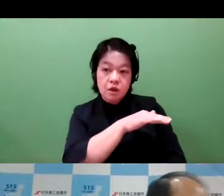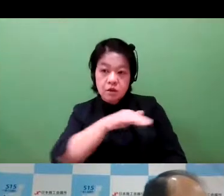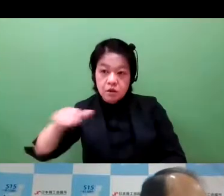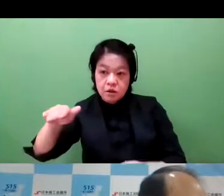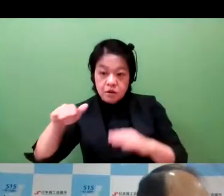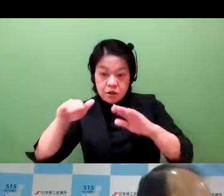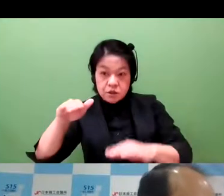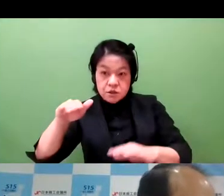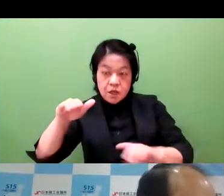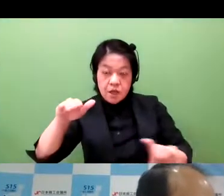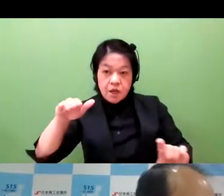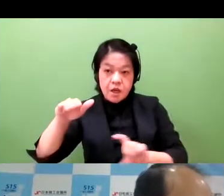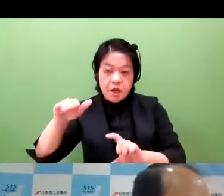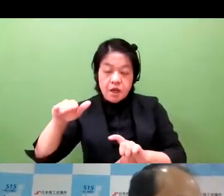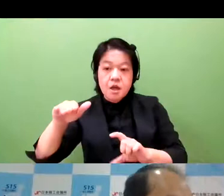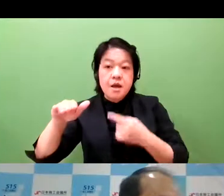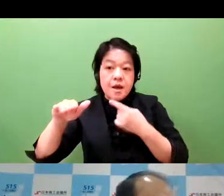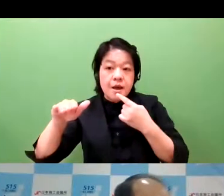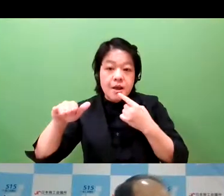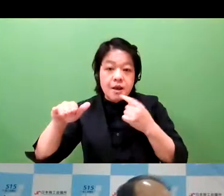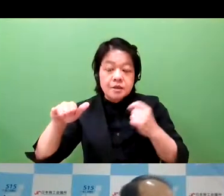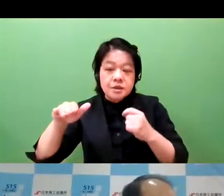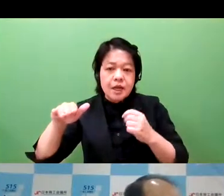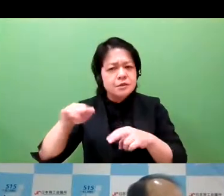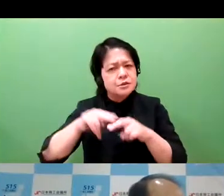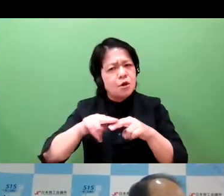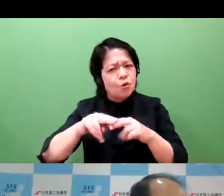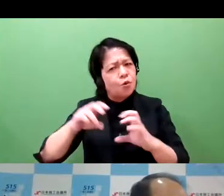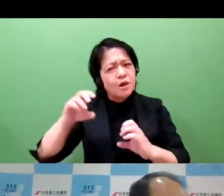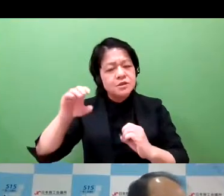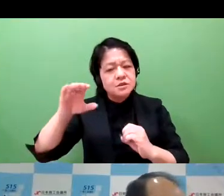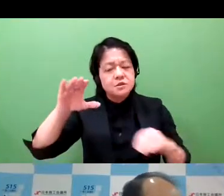it's substantial, however, down below the reddish color, or rather, orange.